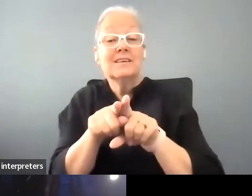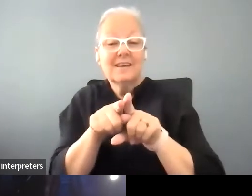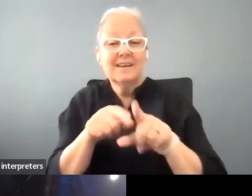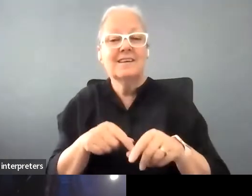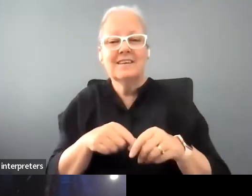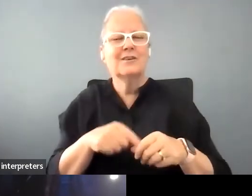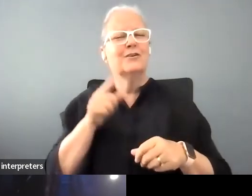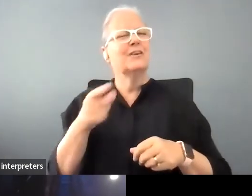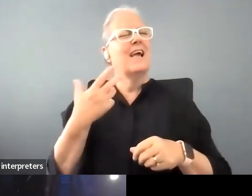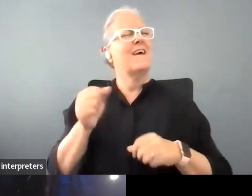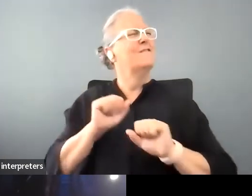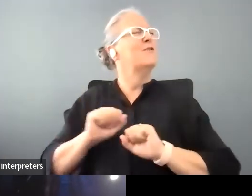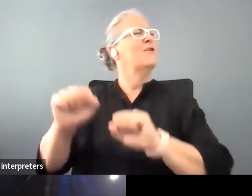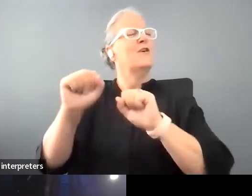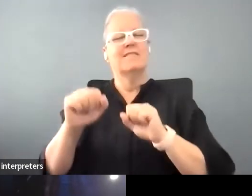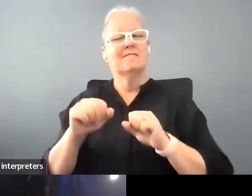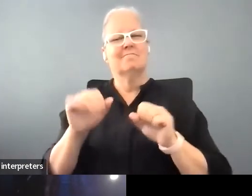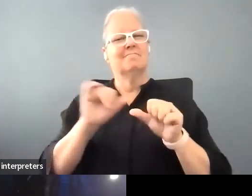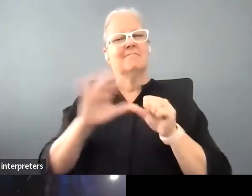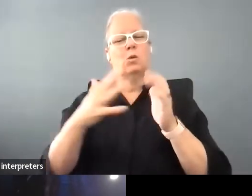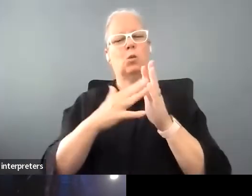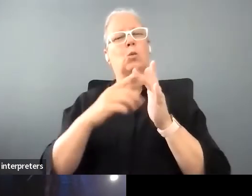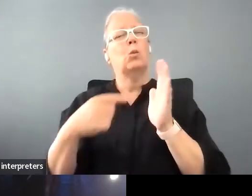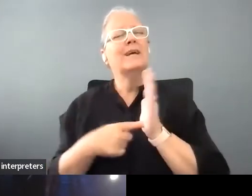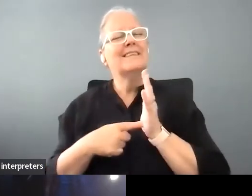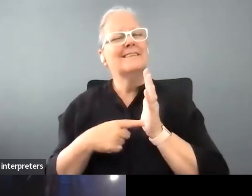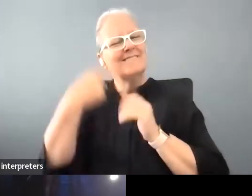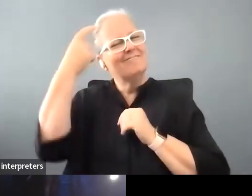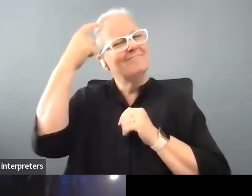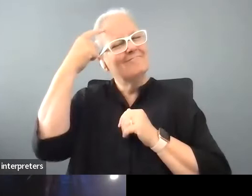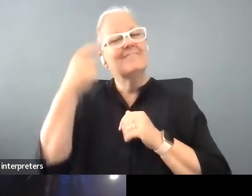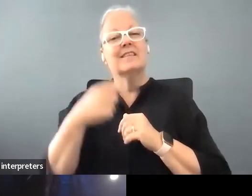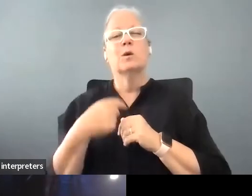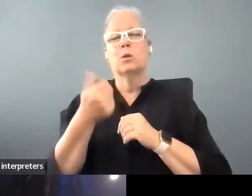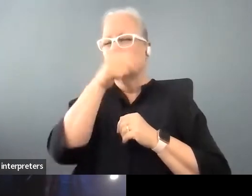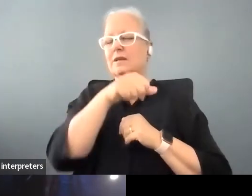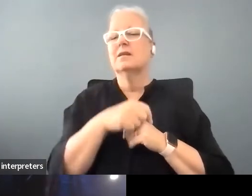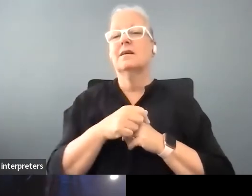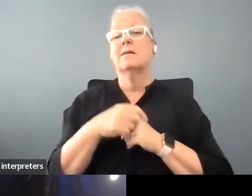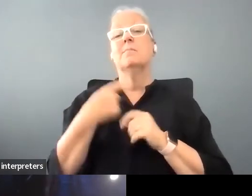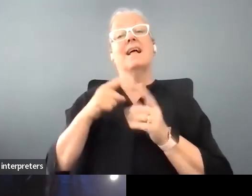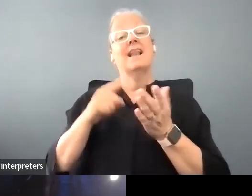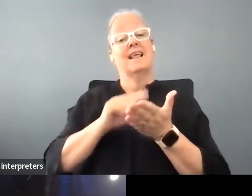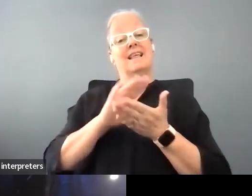and great wit and very lovely and also Lesley towards the end of her life began you know with